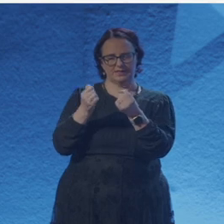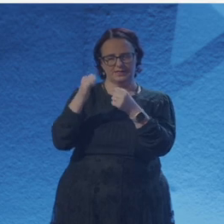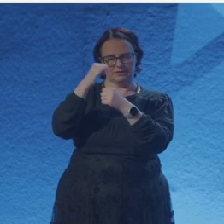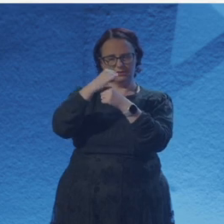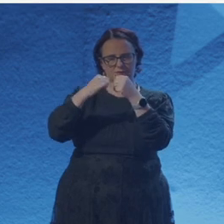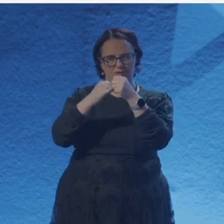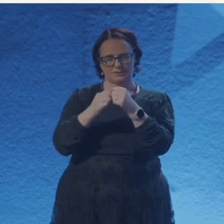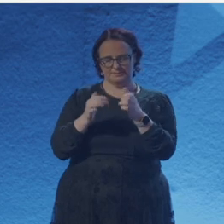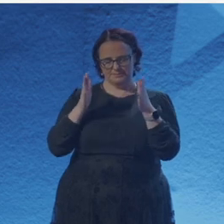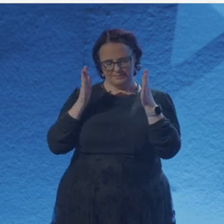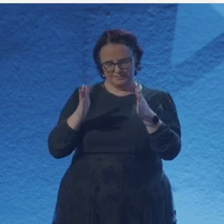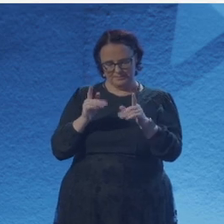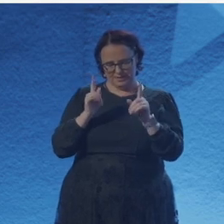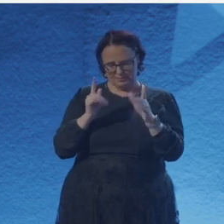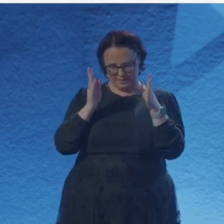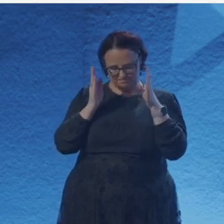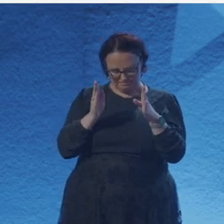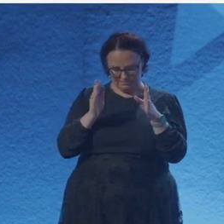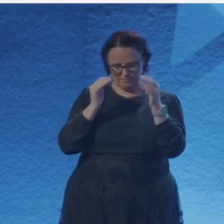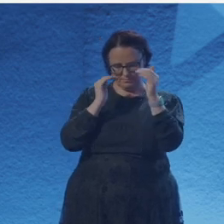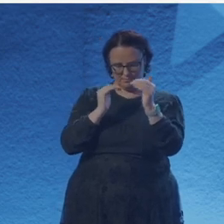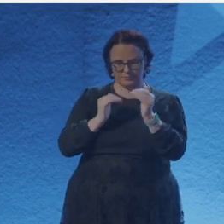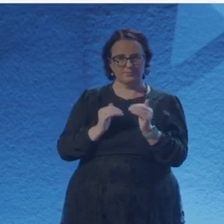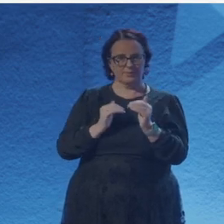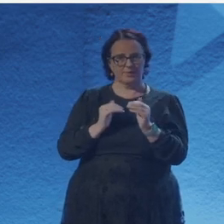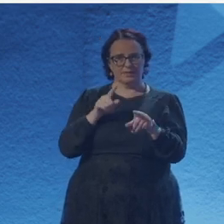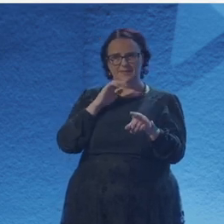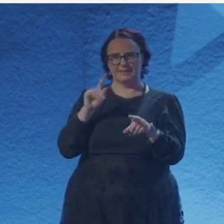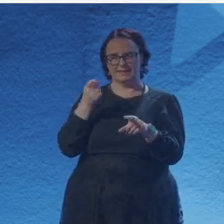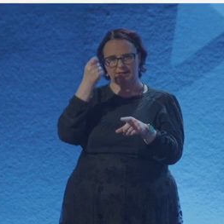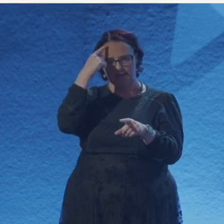and go, Yes, I'm going to write a sonnet or I'm going to write whatever particular